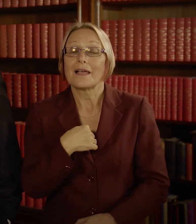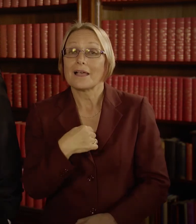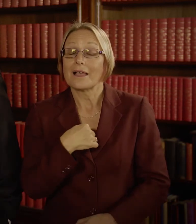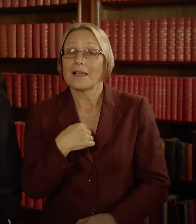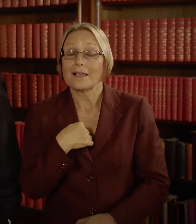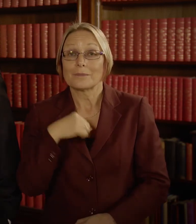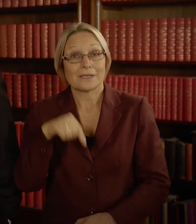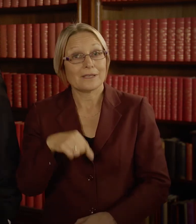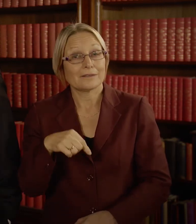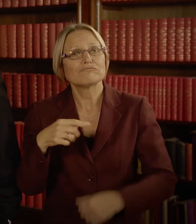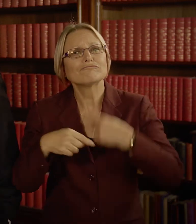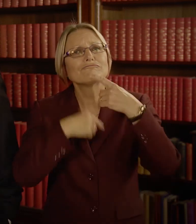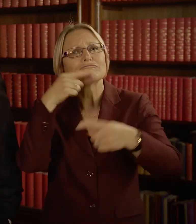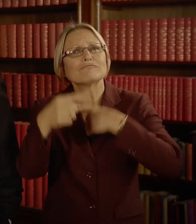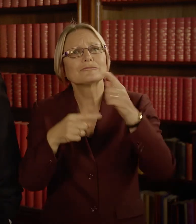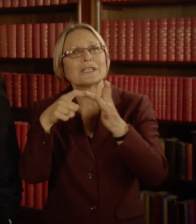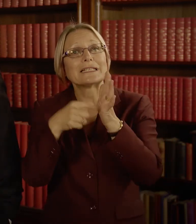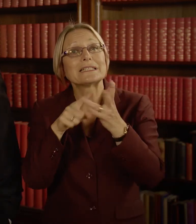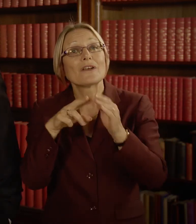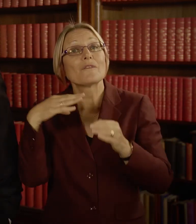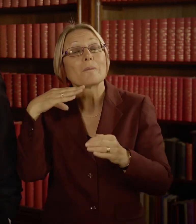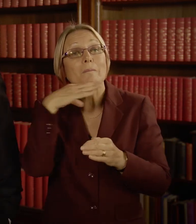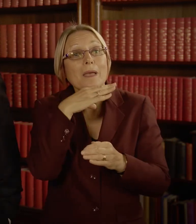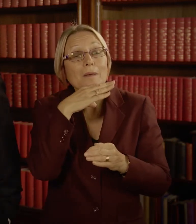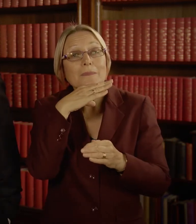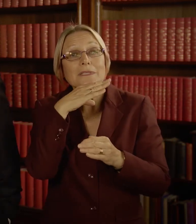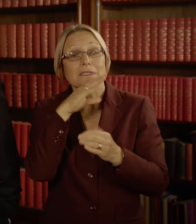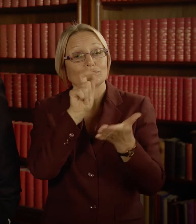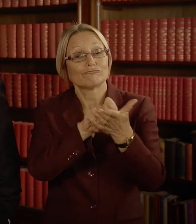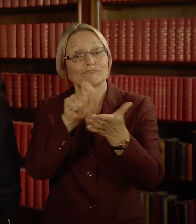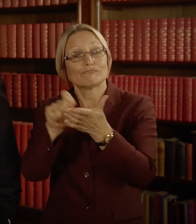I'm here to talk to you about the City of Melbourne's annual grants and sponsorship programs.